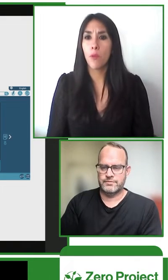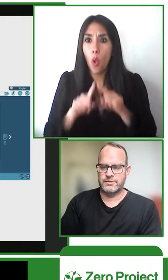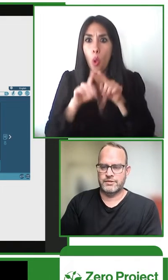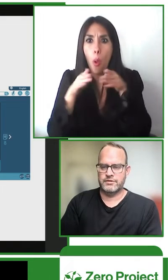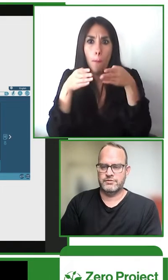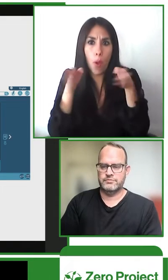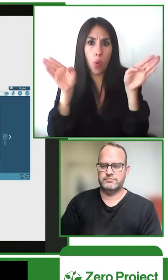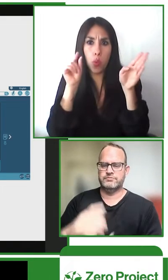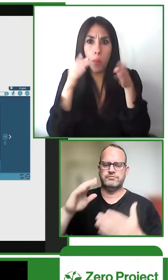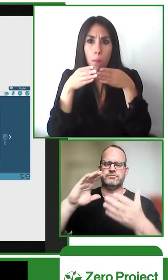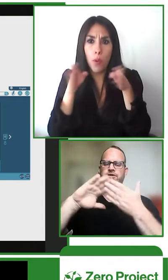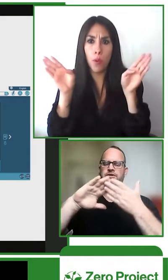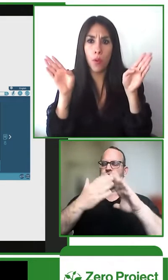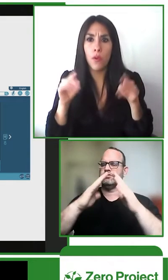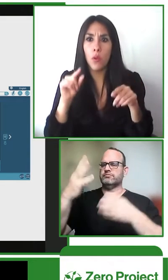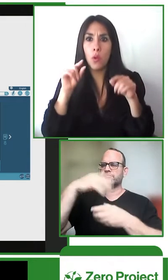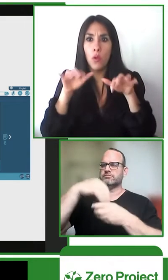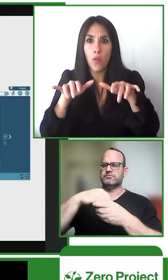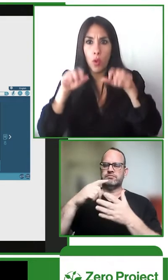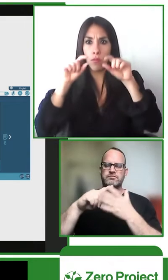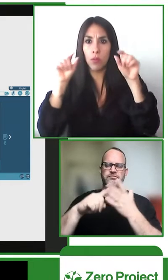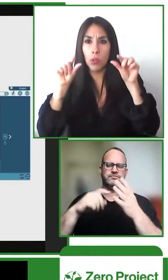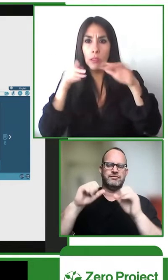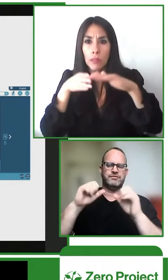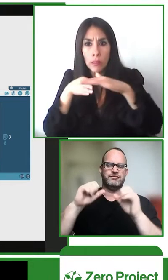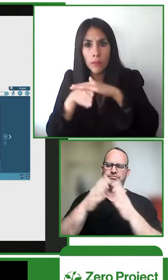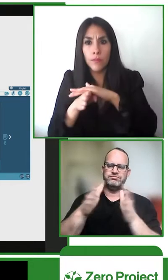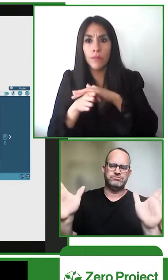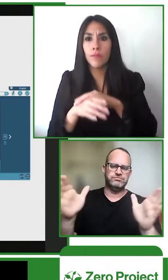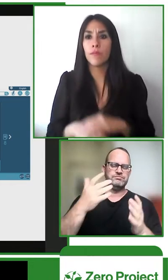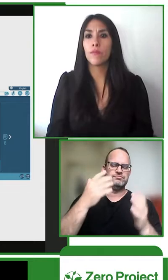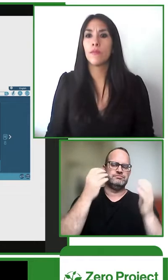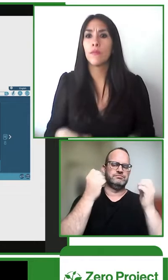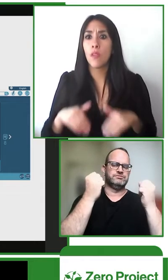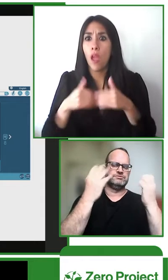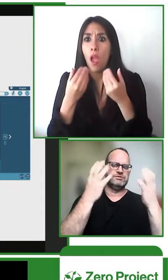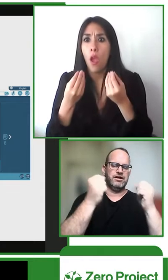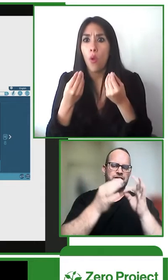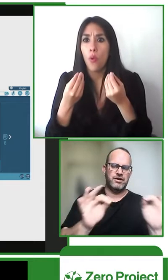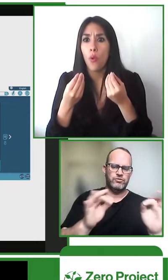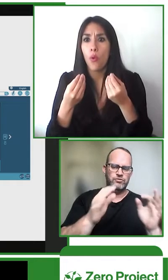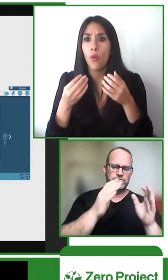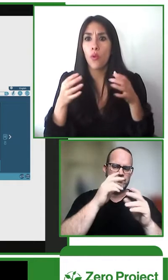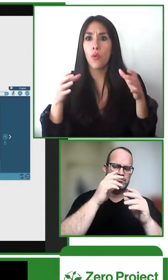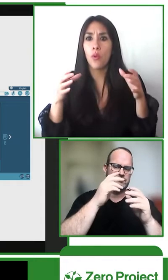this platform and members of the community can be many